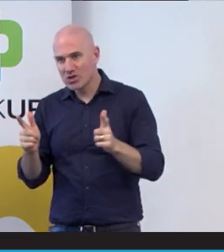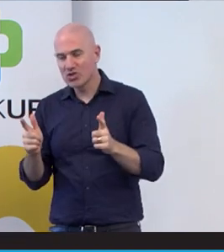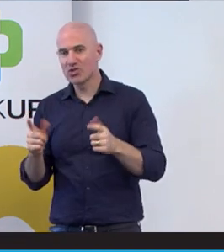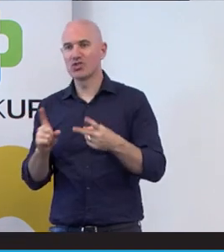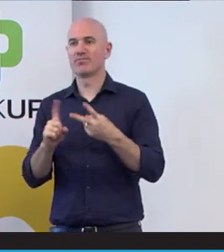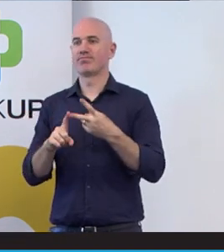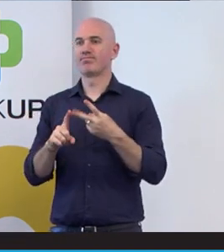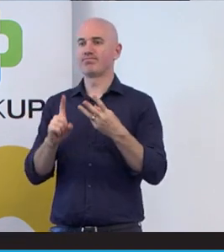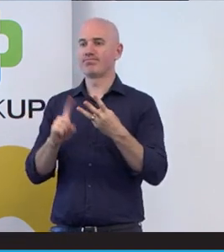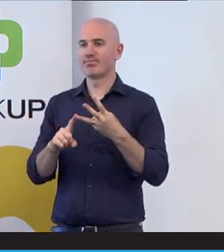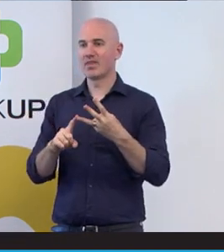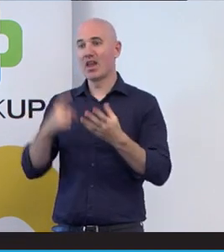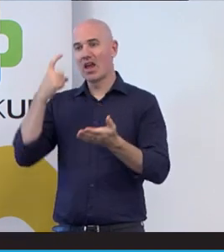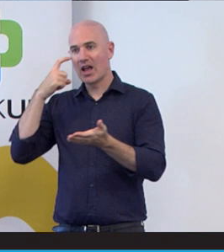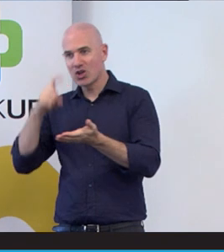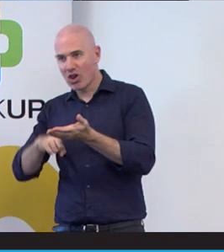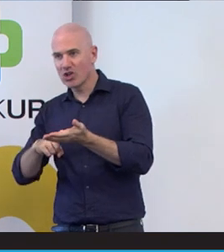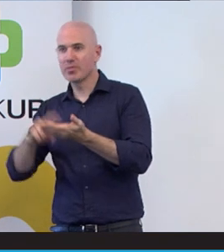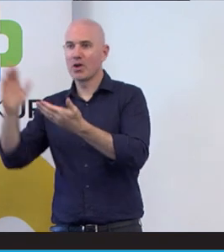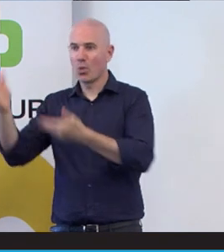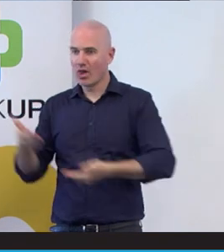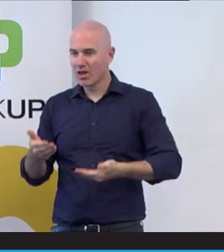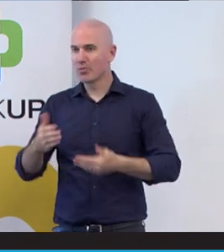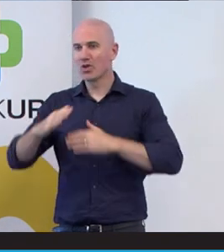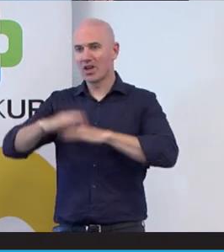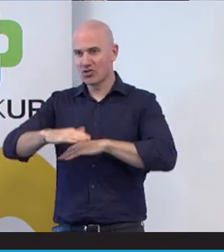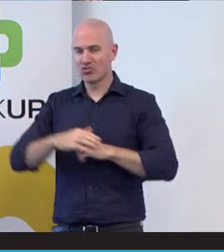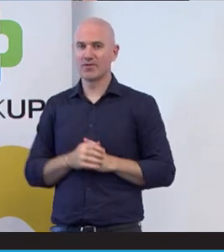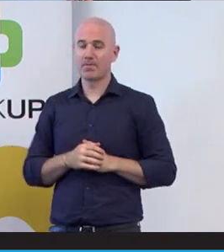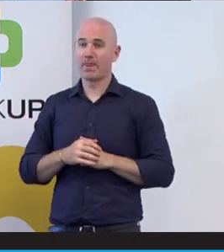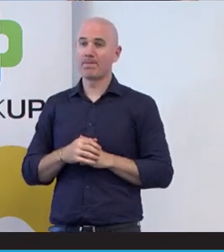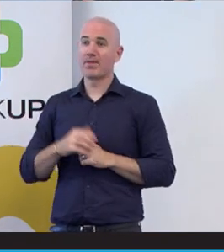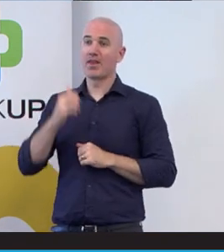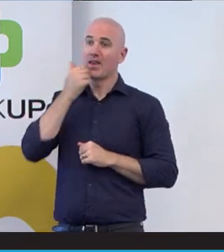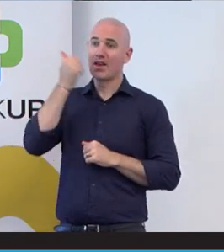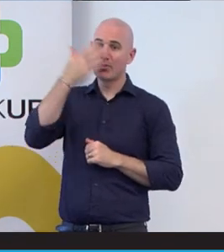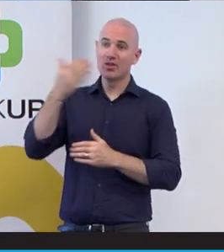And welcome to the country? We talk about the Aboriginal history, the land rights,